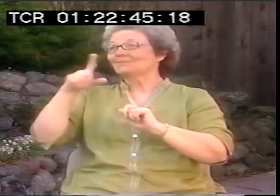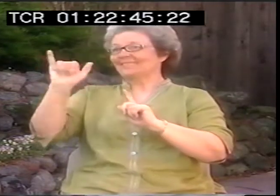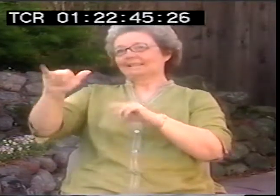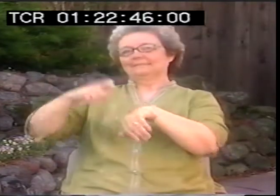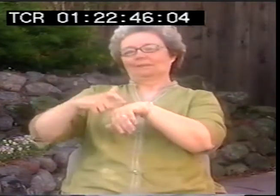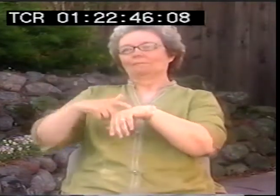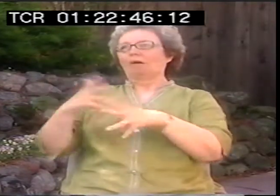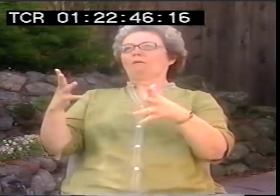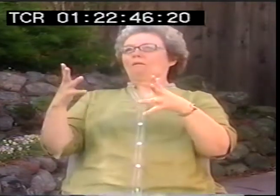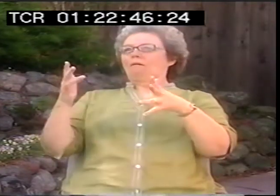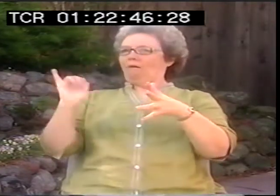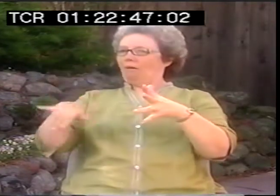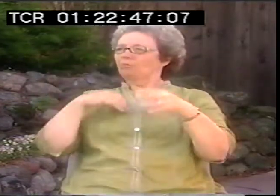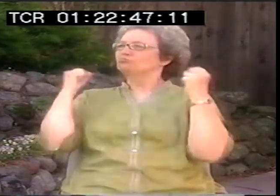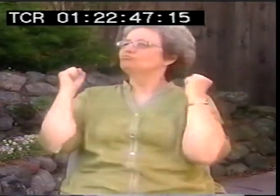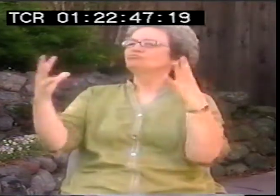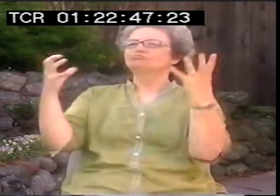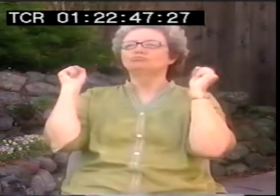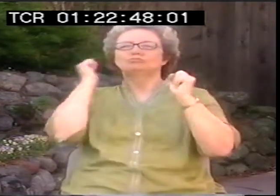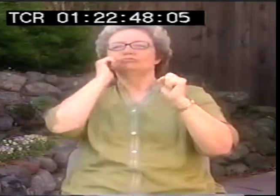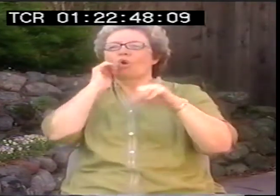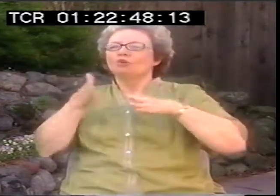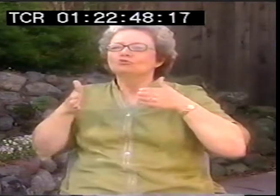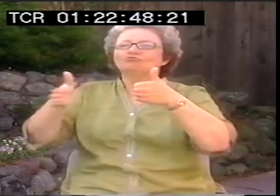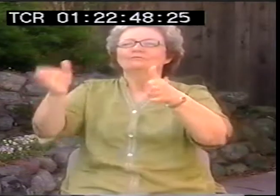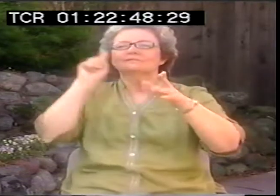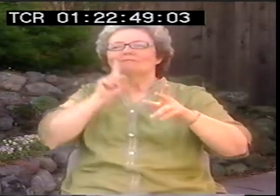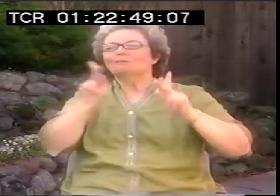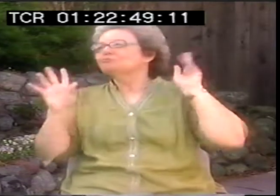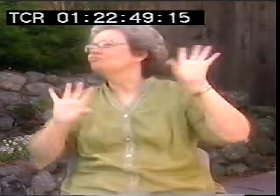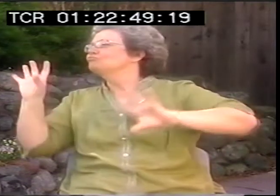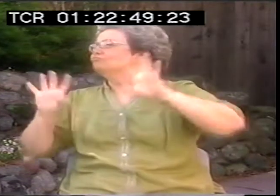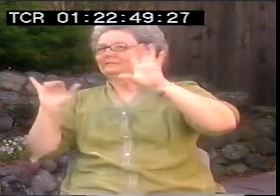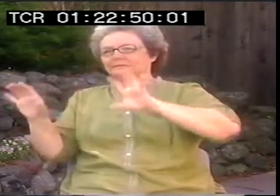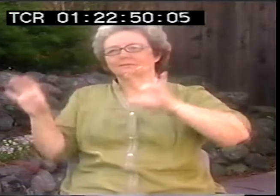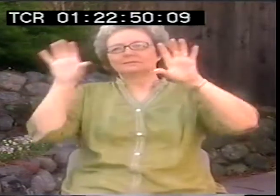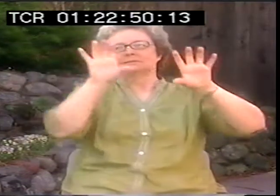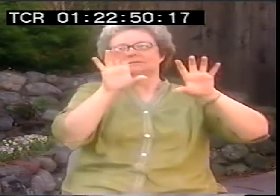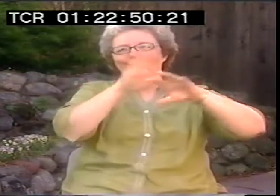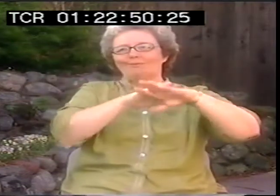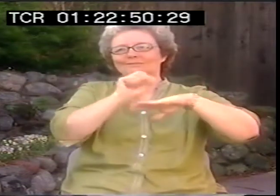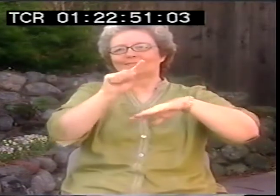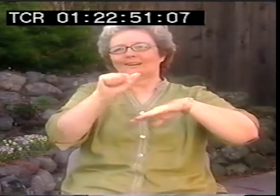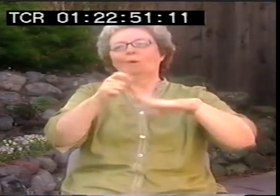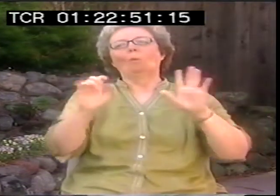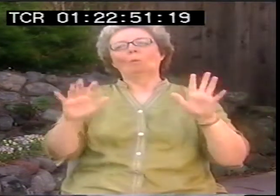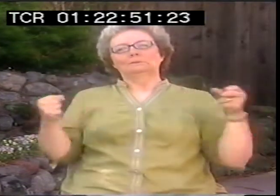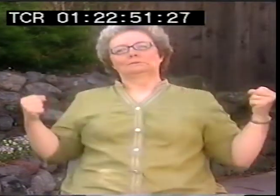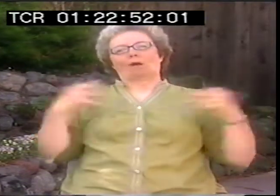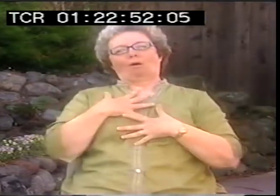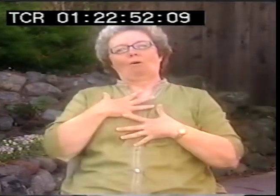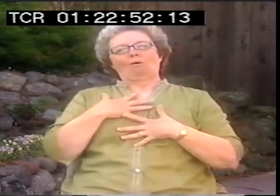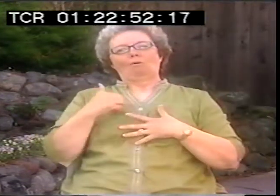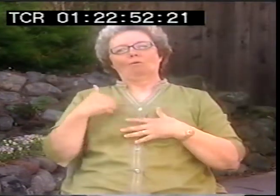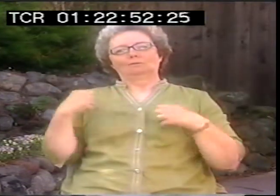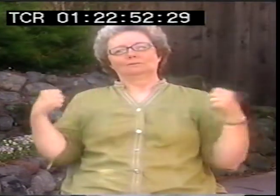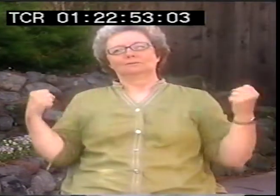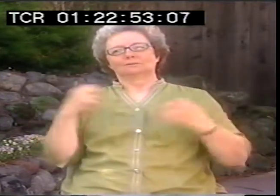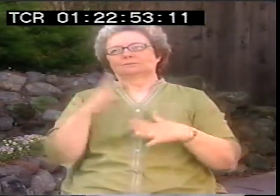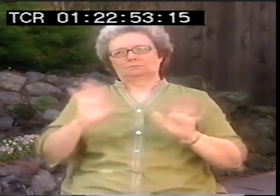And you know you had to have perfect English grammar and make the ASL follow it. But now finally, I was learning that ASL, even street language